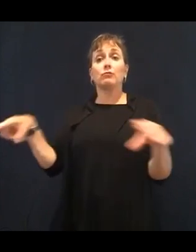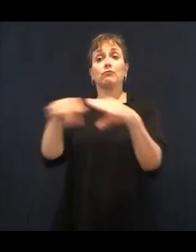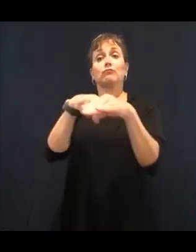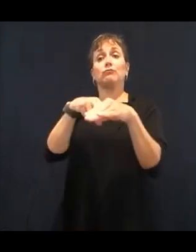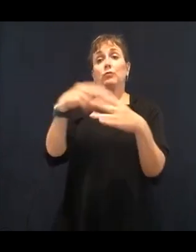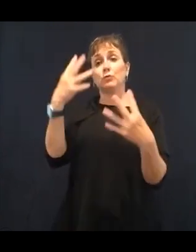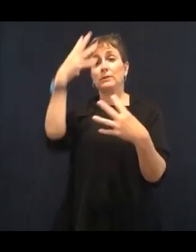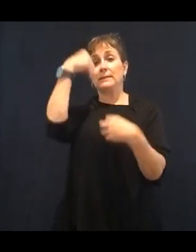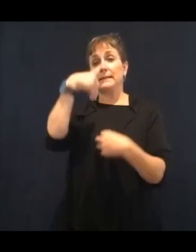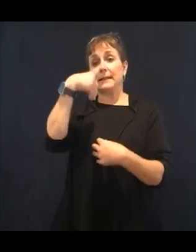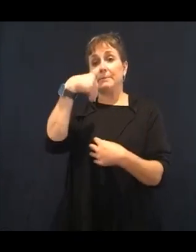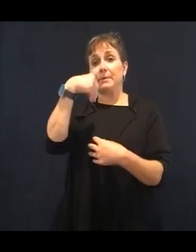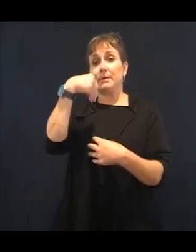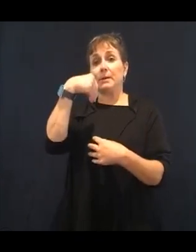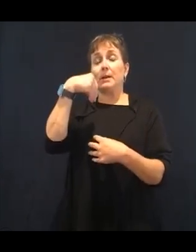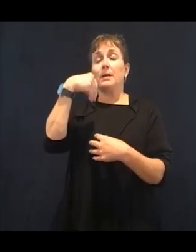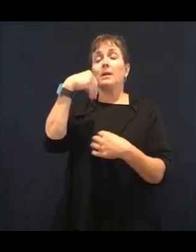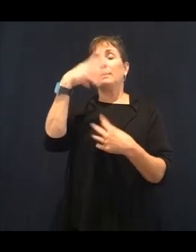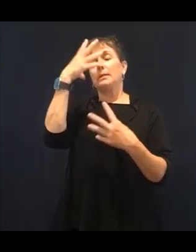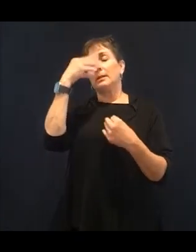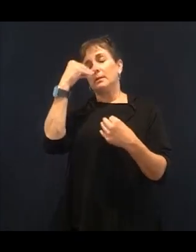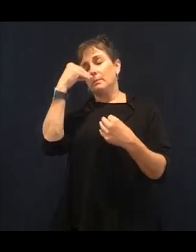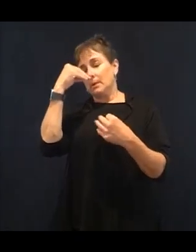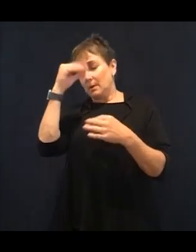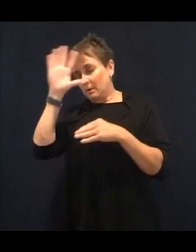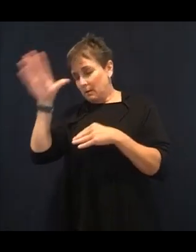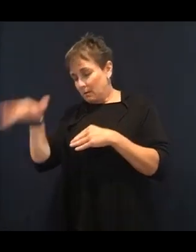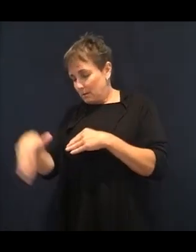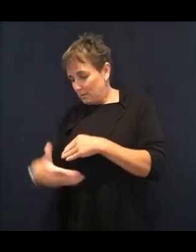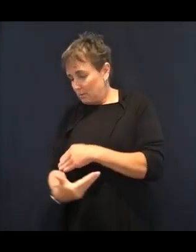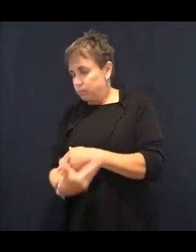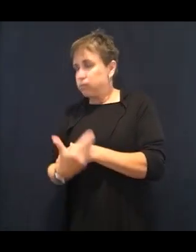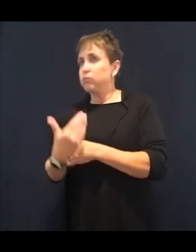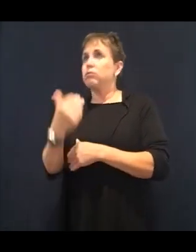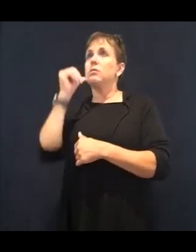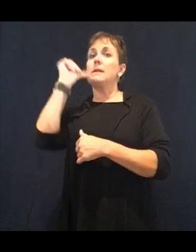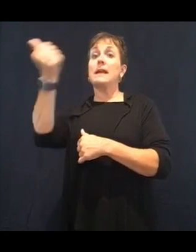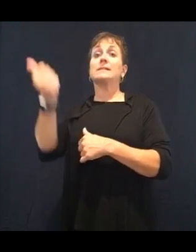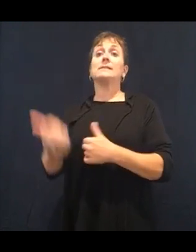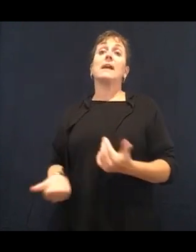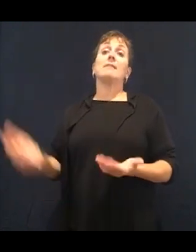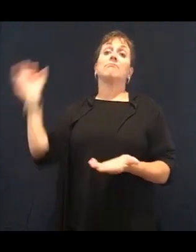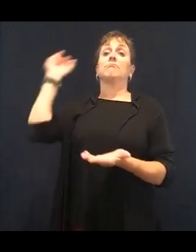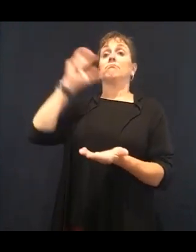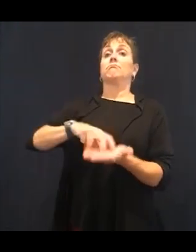in your body. That's the first thing in the morning. If you can add lemon